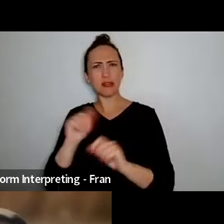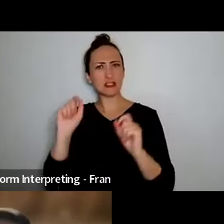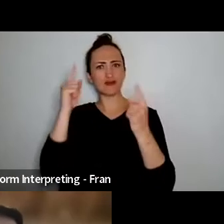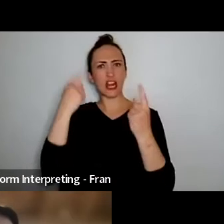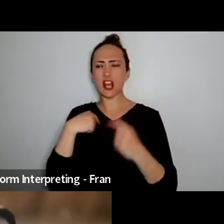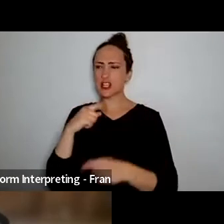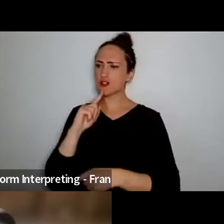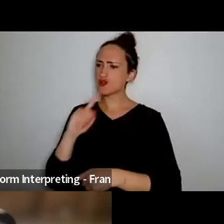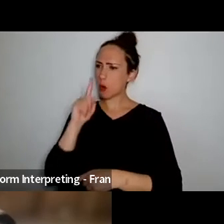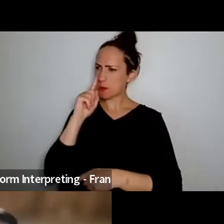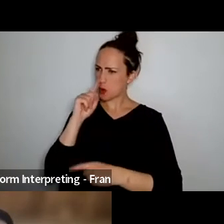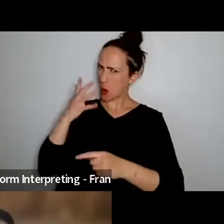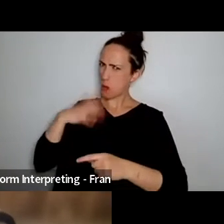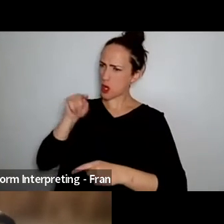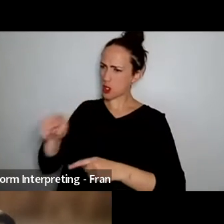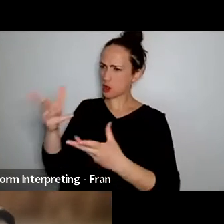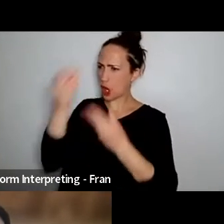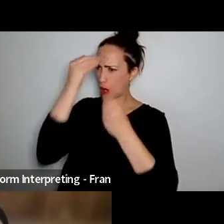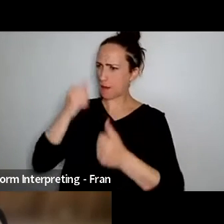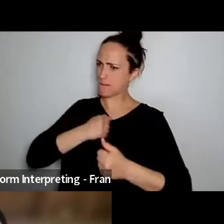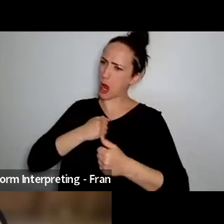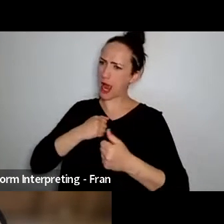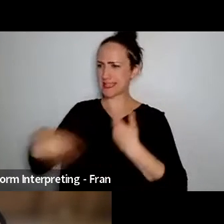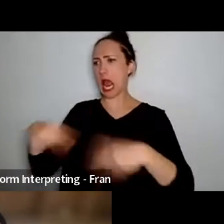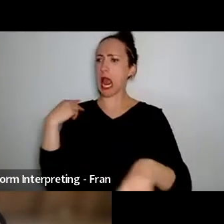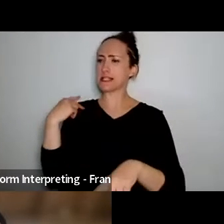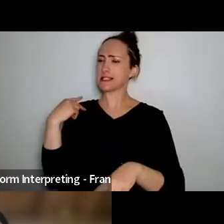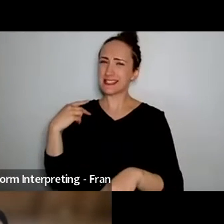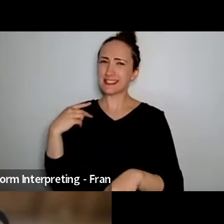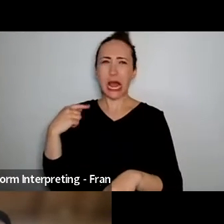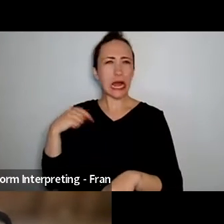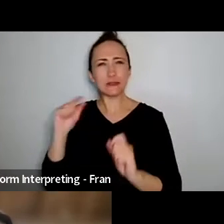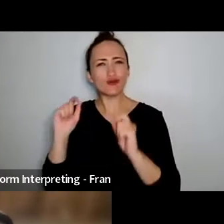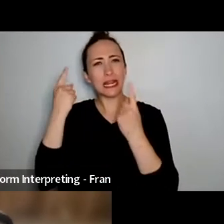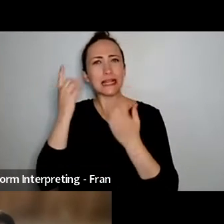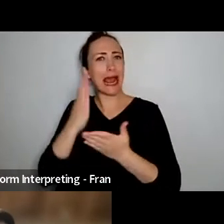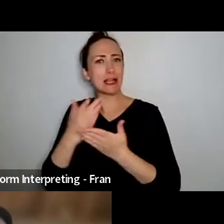in my, in my front yard of my house and and just teaching people dances all the time